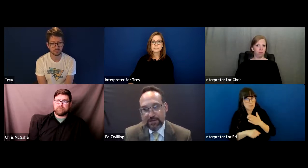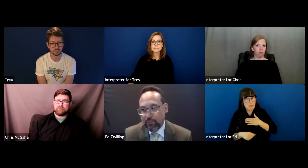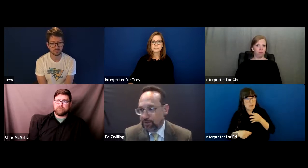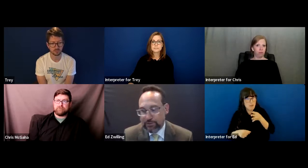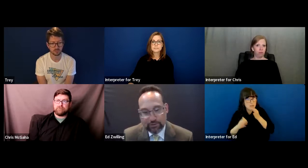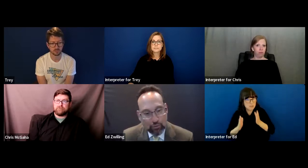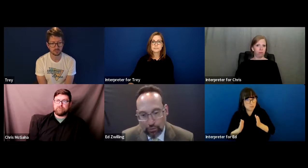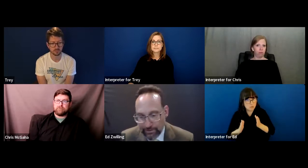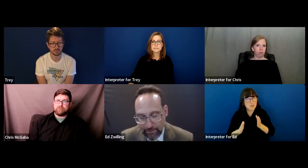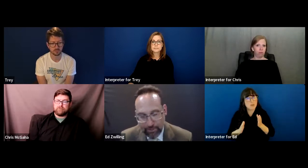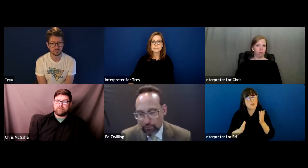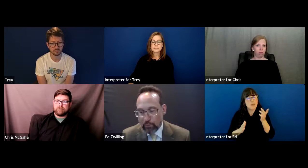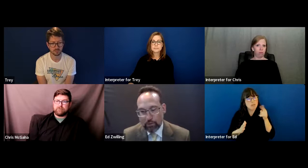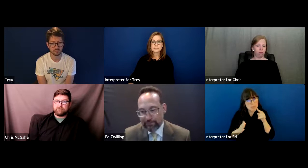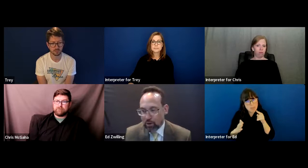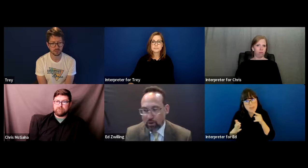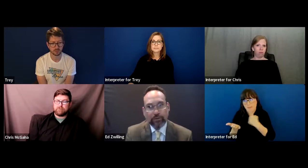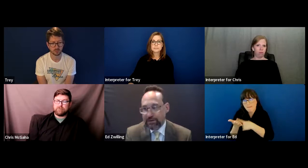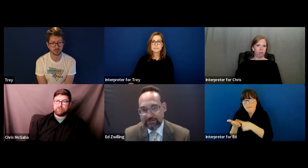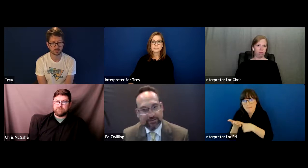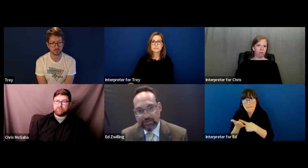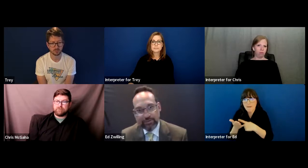They went through the school and did a big report of all the things that needed to be